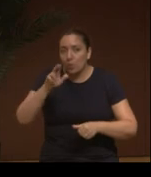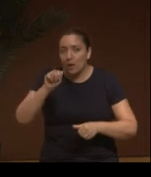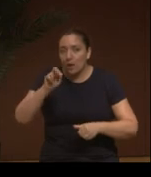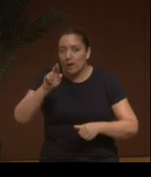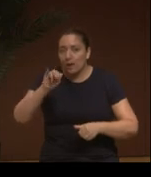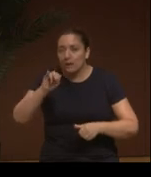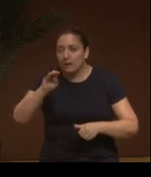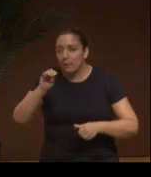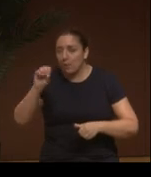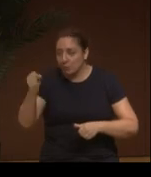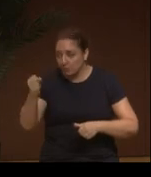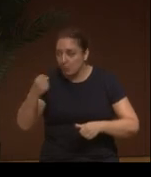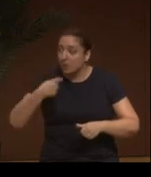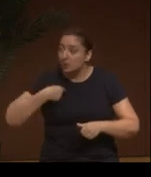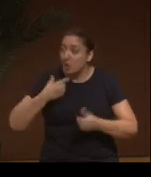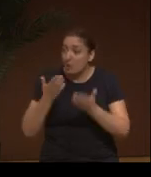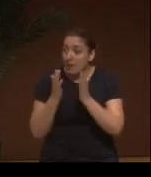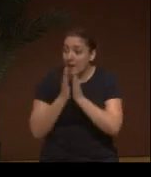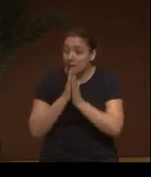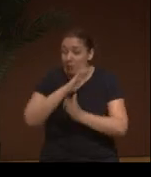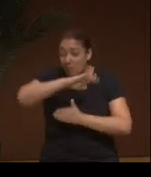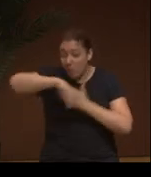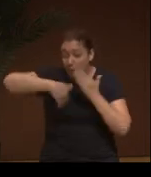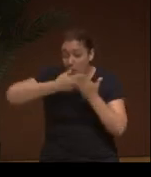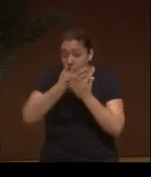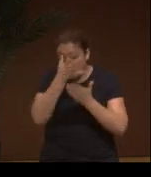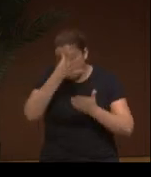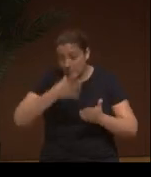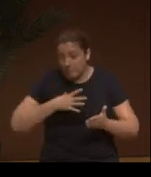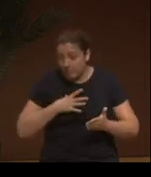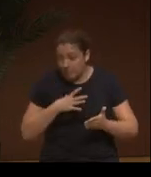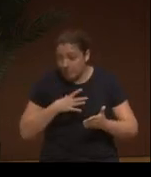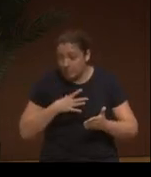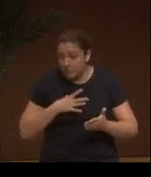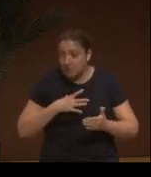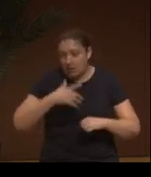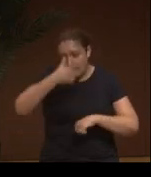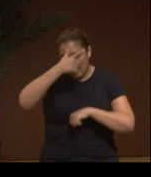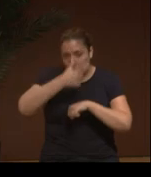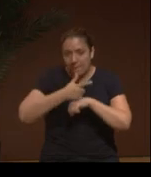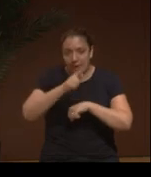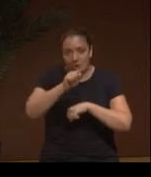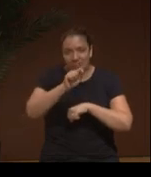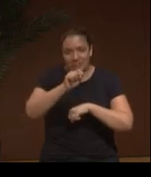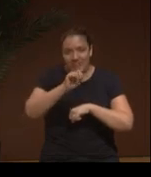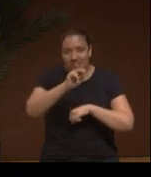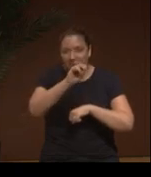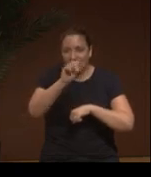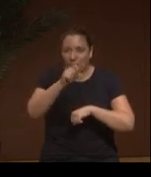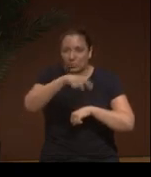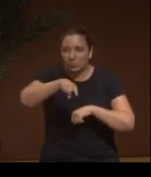But our men have an example that is written, and it was used against our true guaribos.